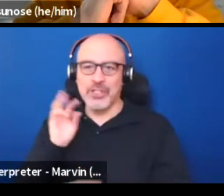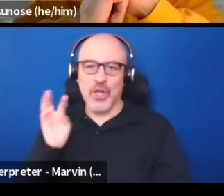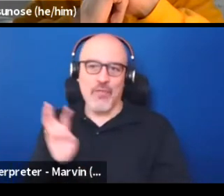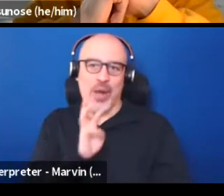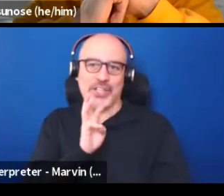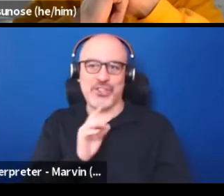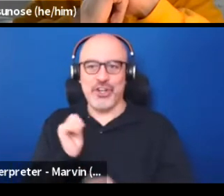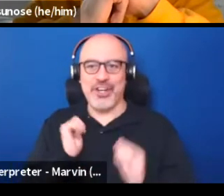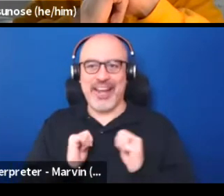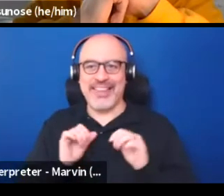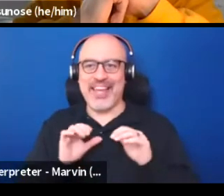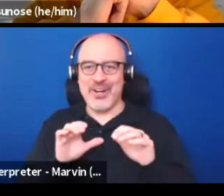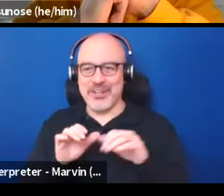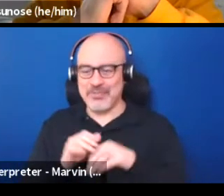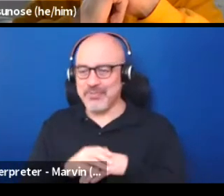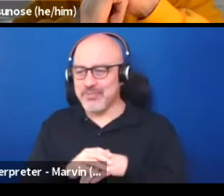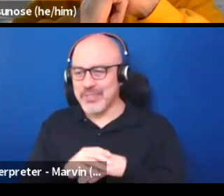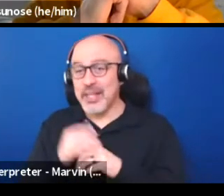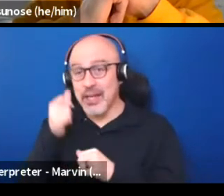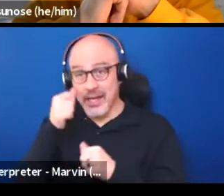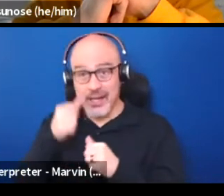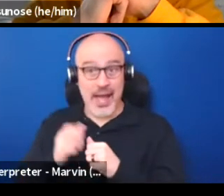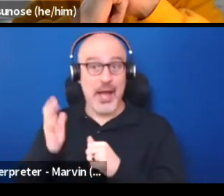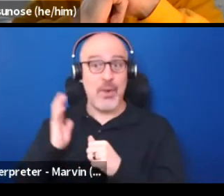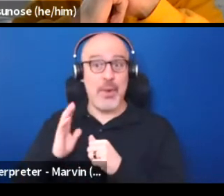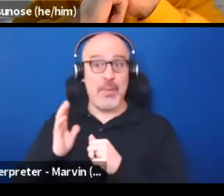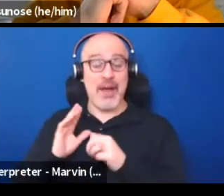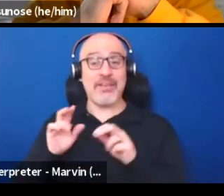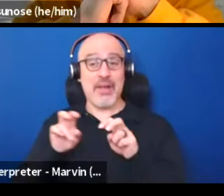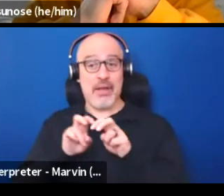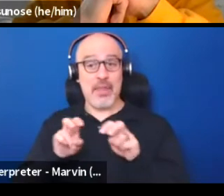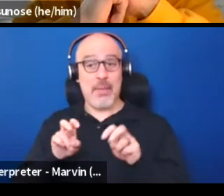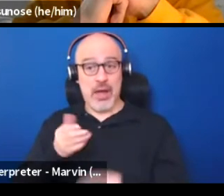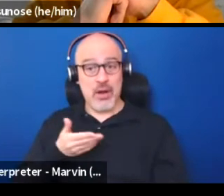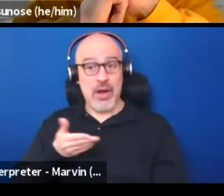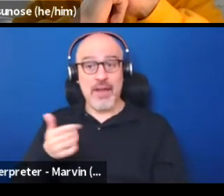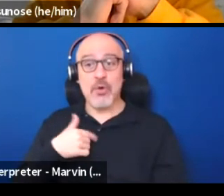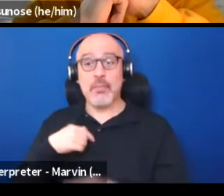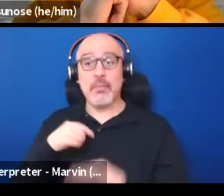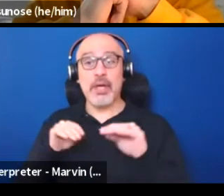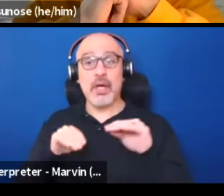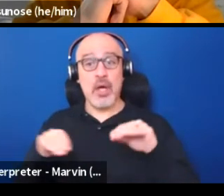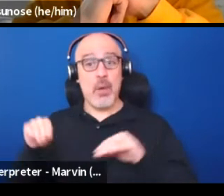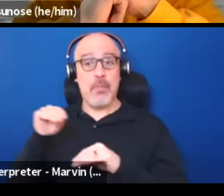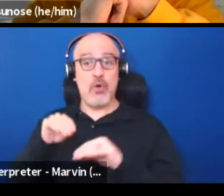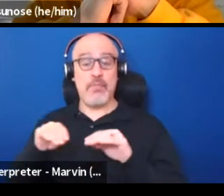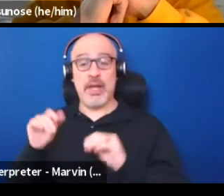I remember one time somebody on the panel invited me to do movement for a play that wasn't even a musical.